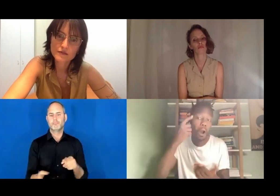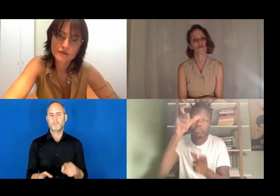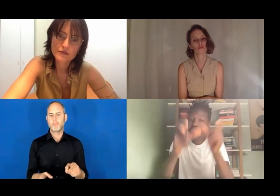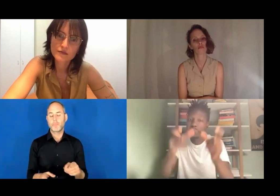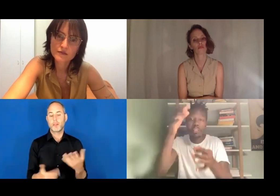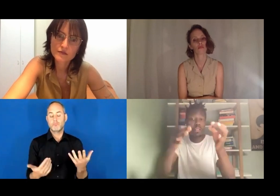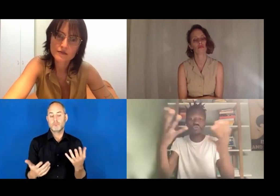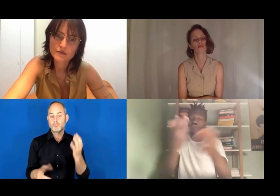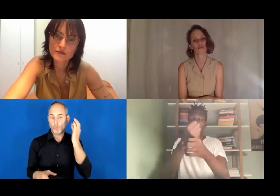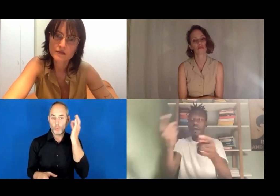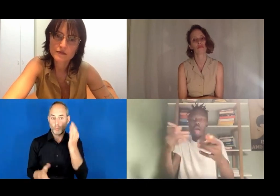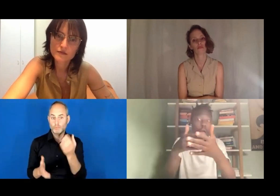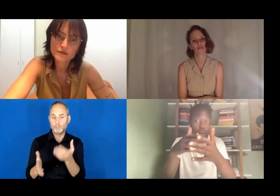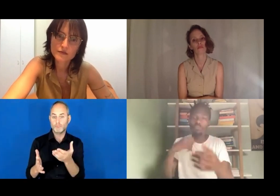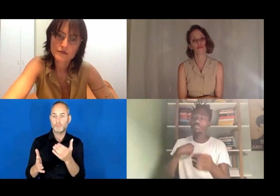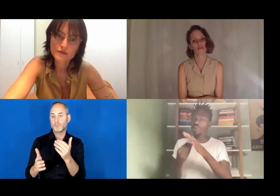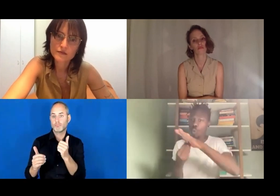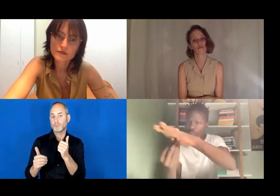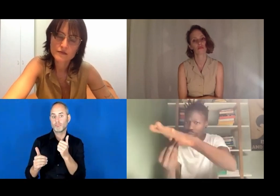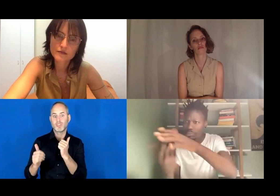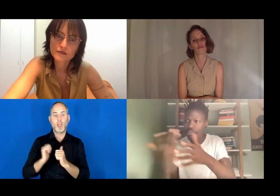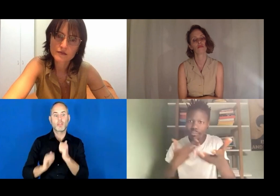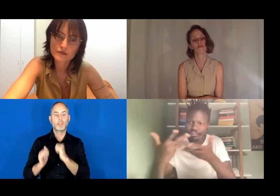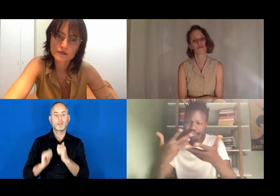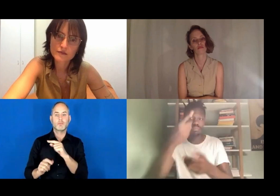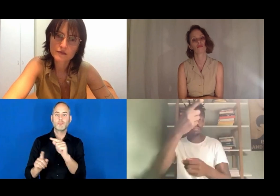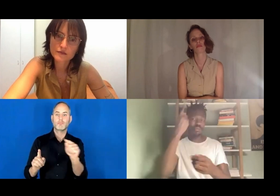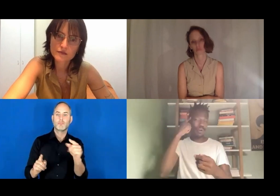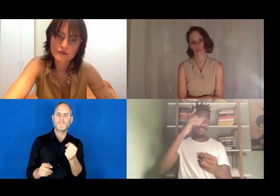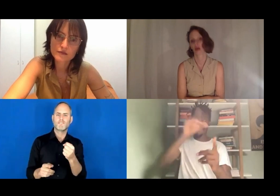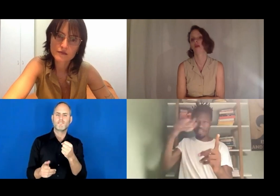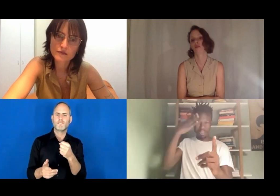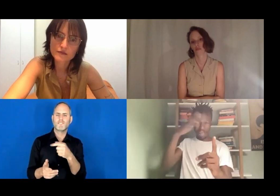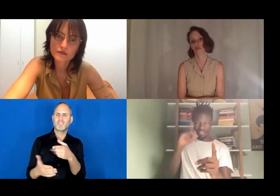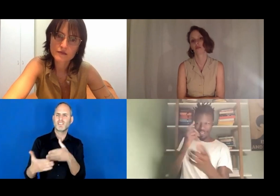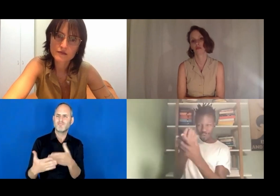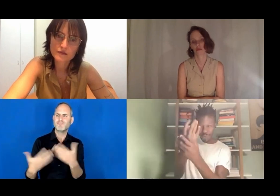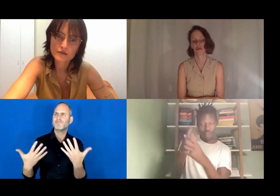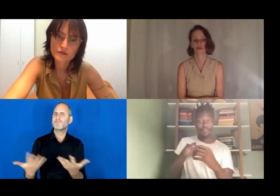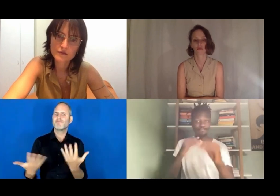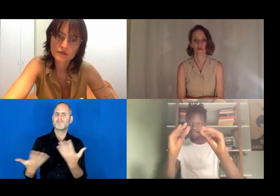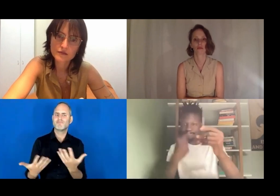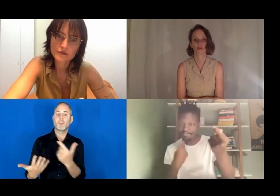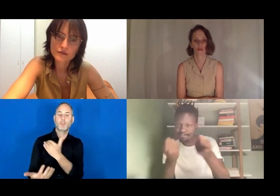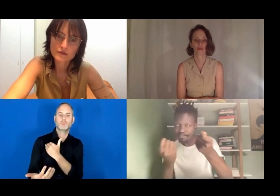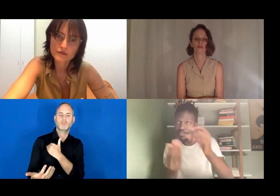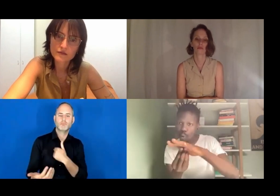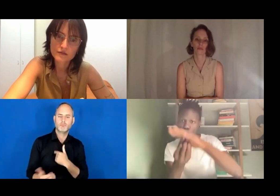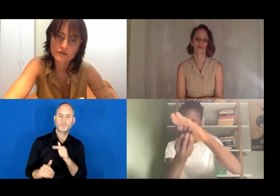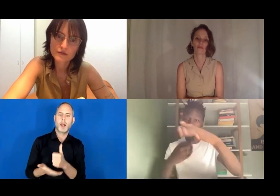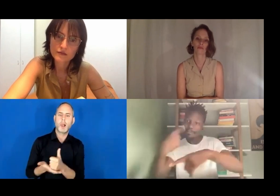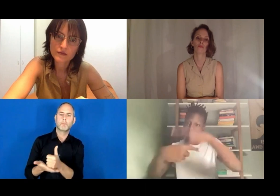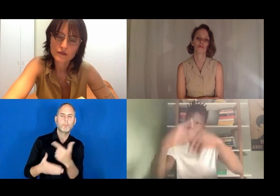It doesn't really matter if this person is hearing or Deaf. Or what culture this person comes from.